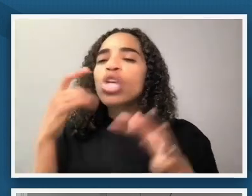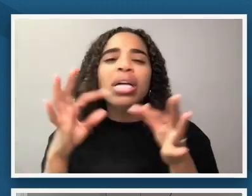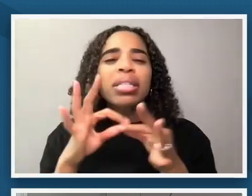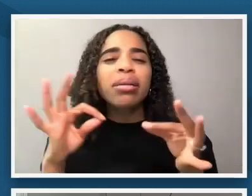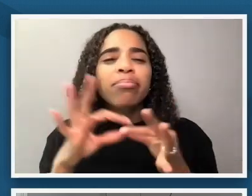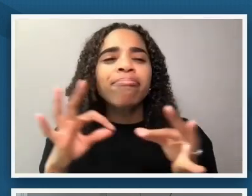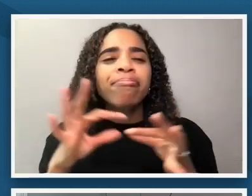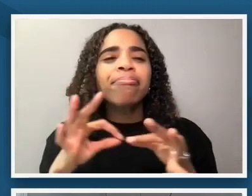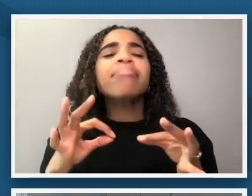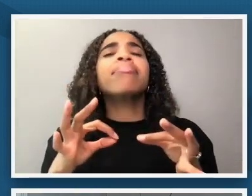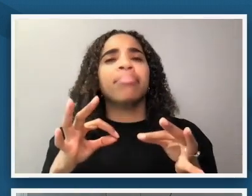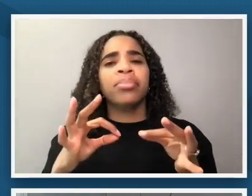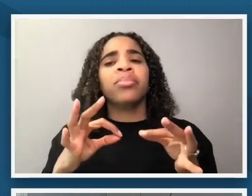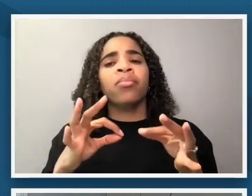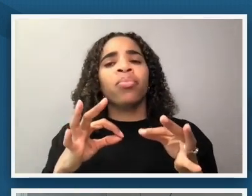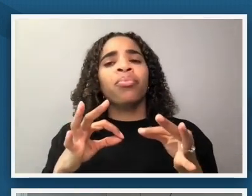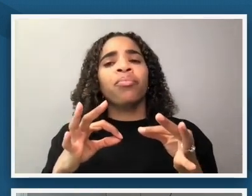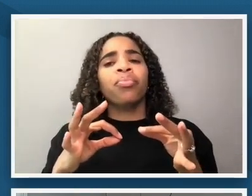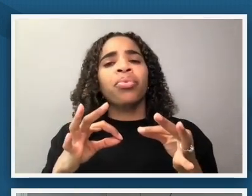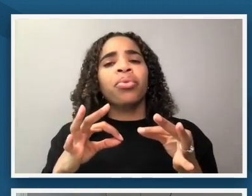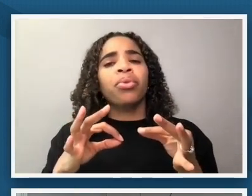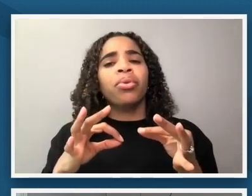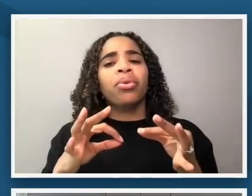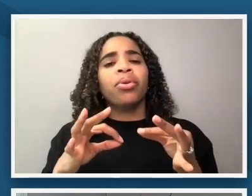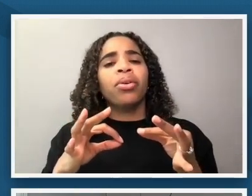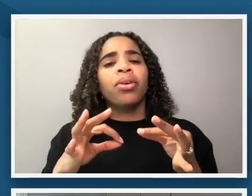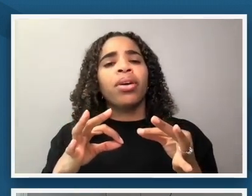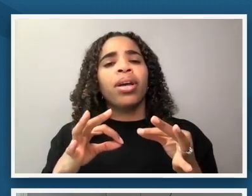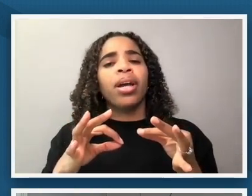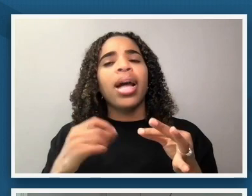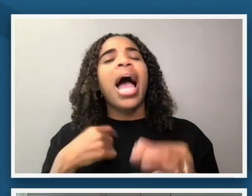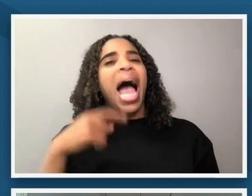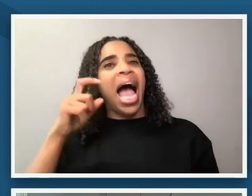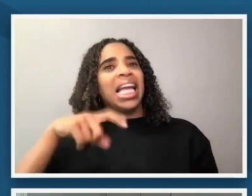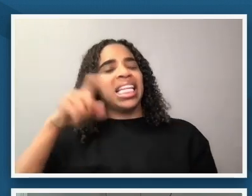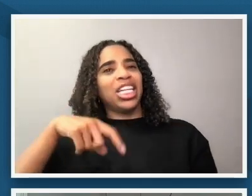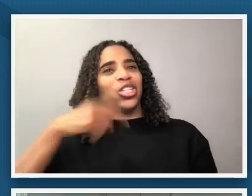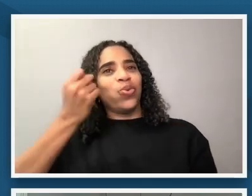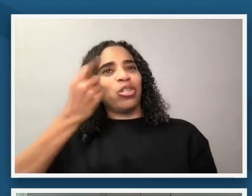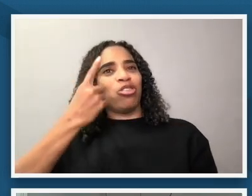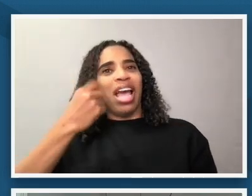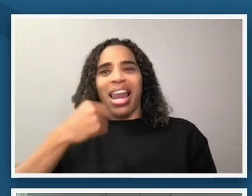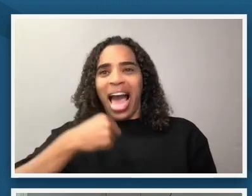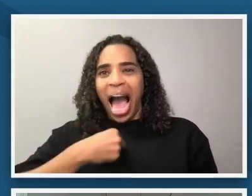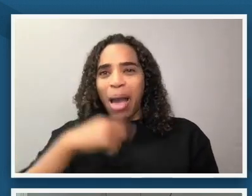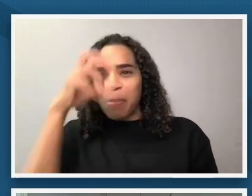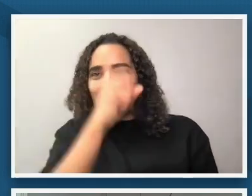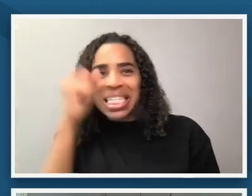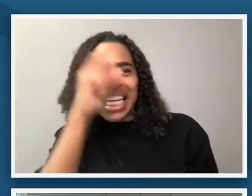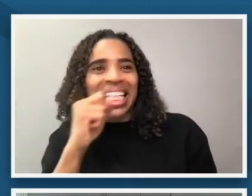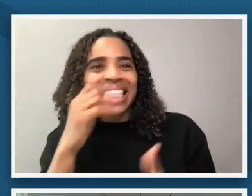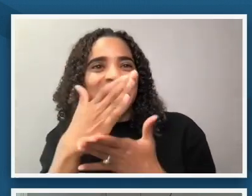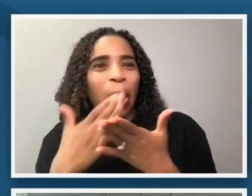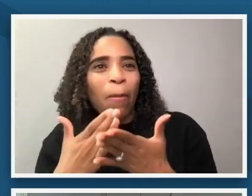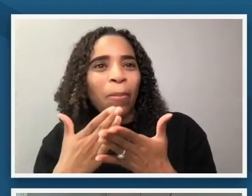an opportunity for me to recognize a gap in my understanding and i know we're going to come back to that so when we